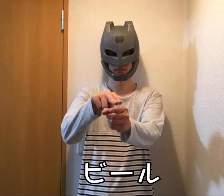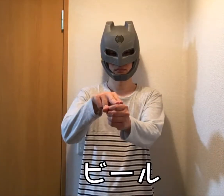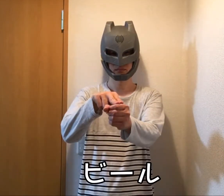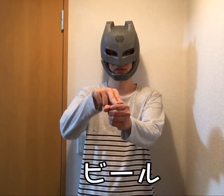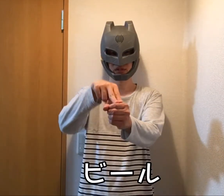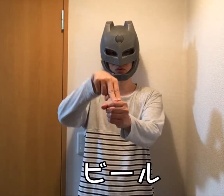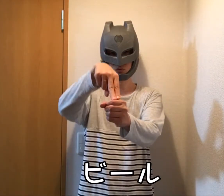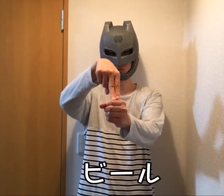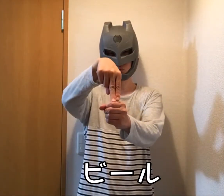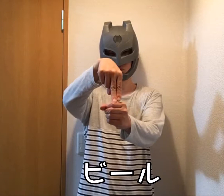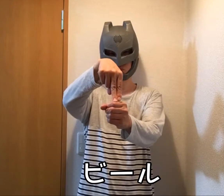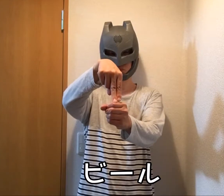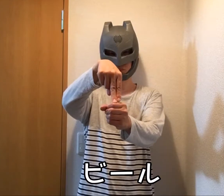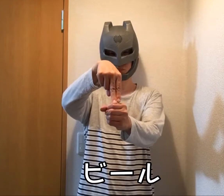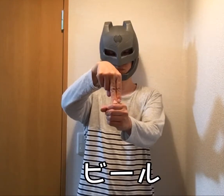Bottle beer